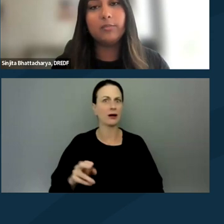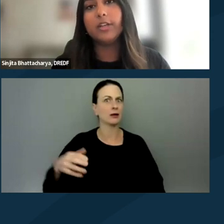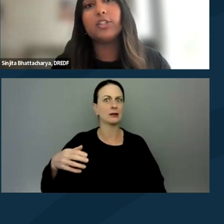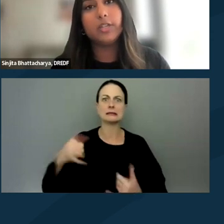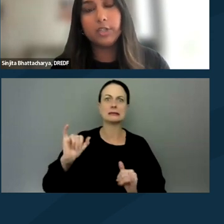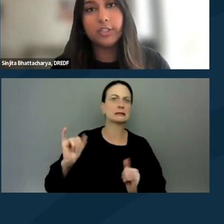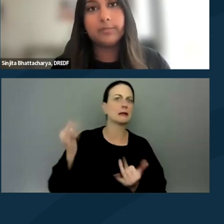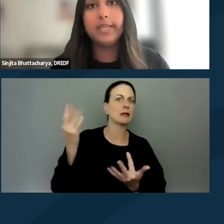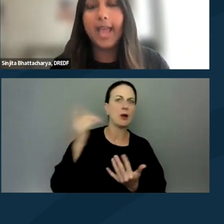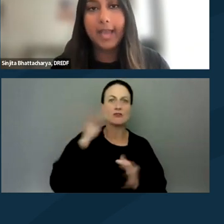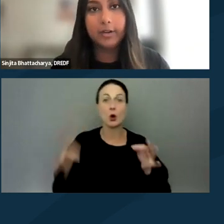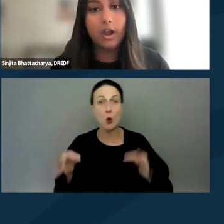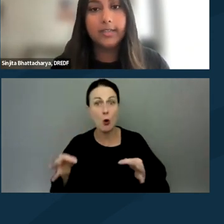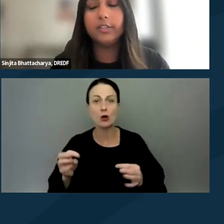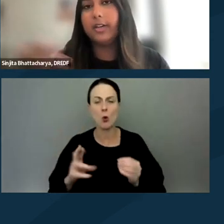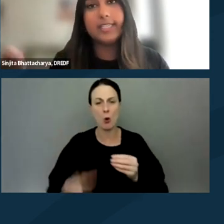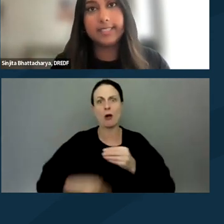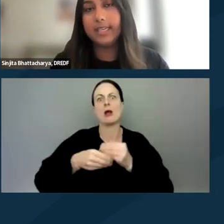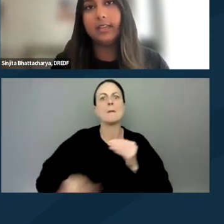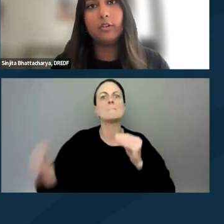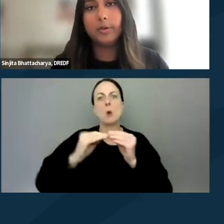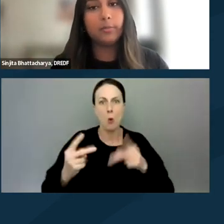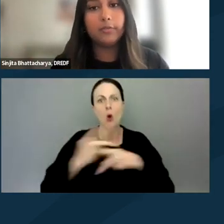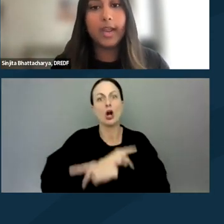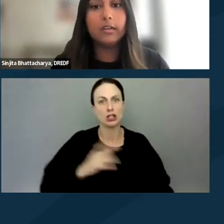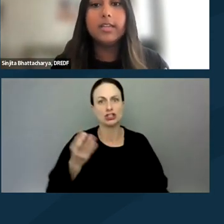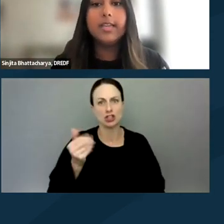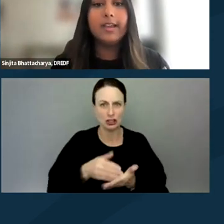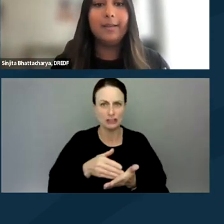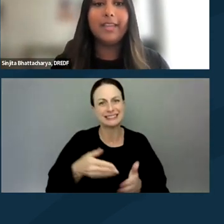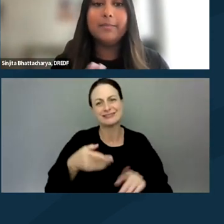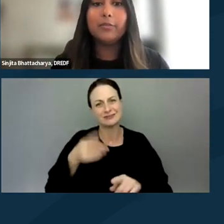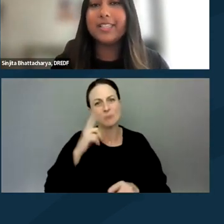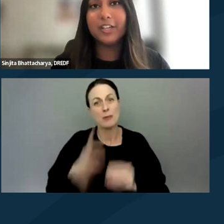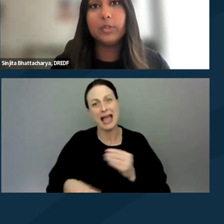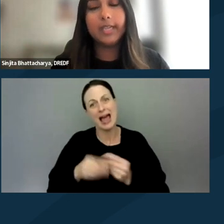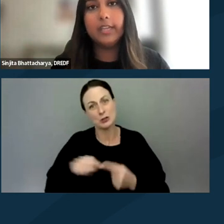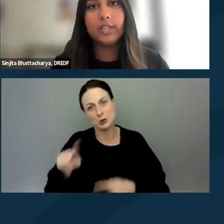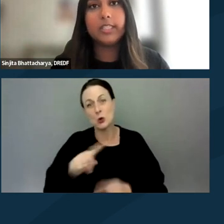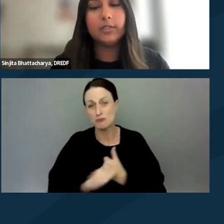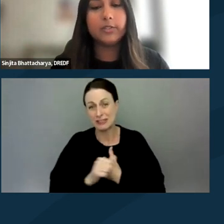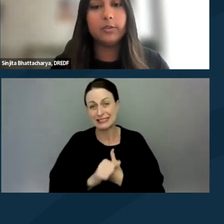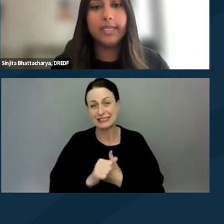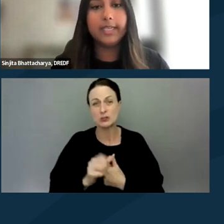of more extreme charges being added on to their existing criminal profile. It can be riskier to engage in civil disobedience